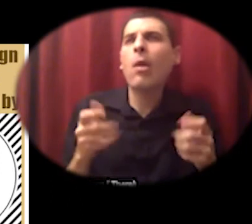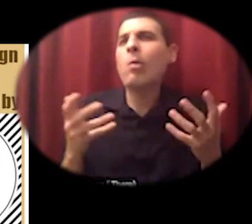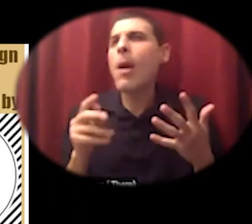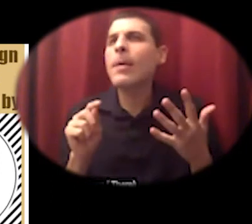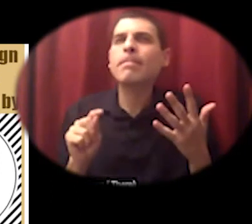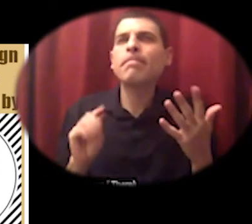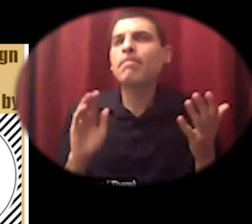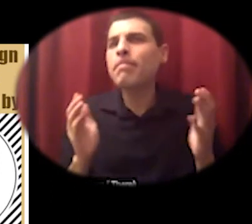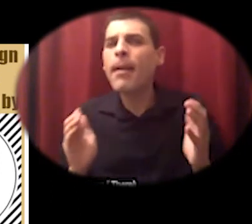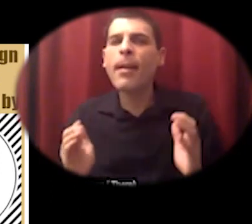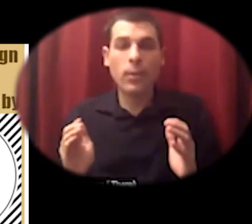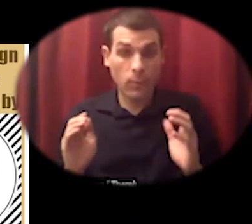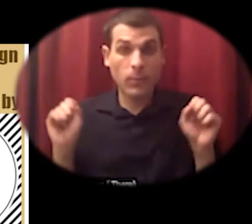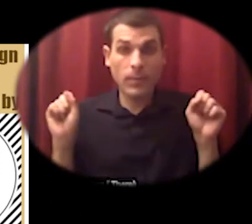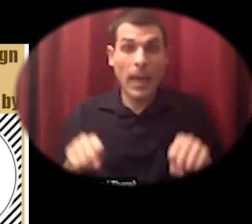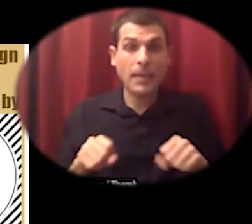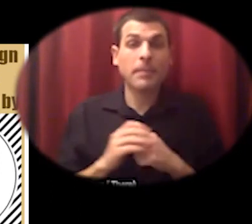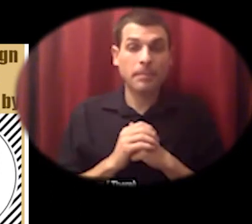we're going to learn about a variety of kinds of collectives